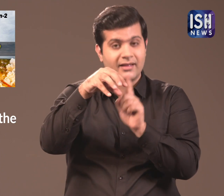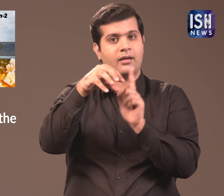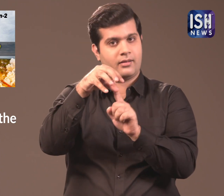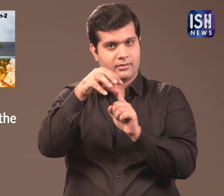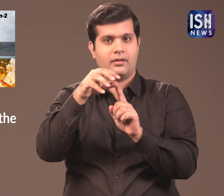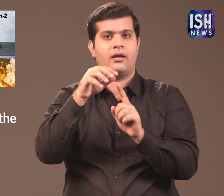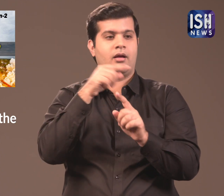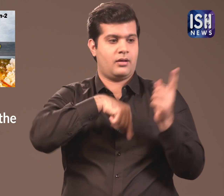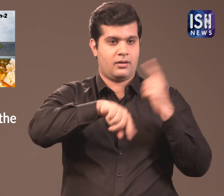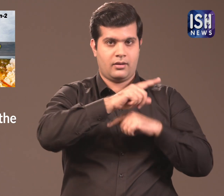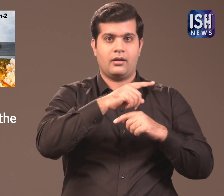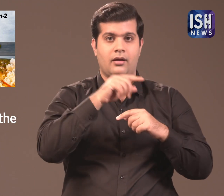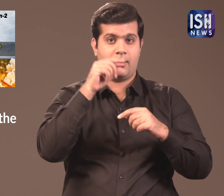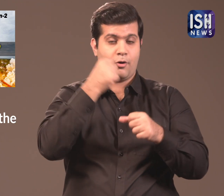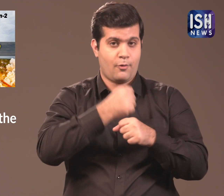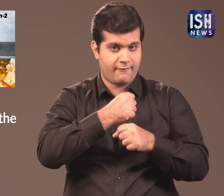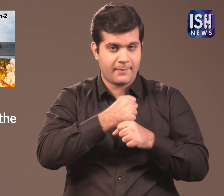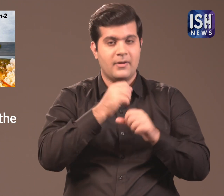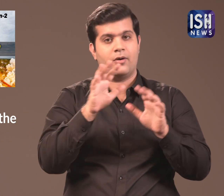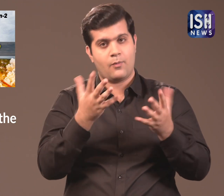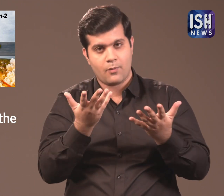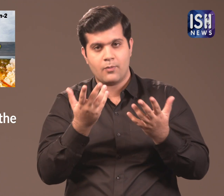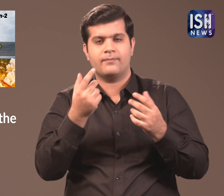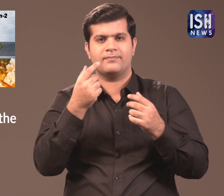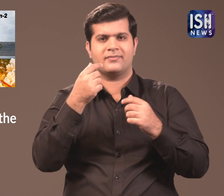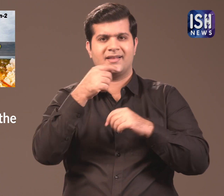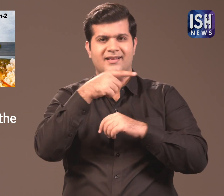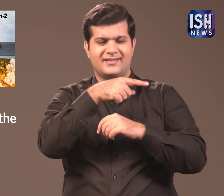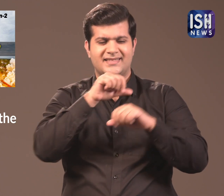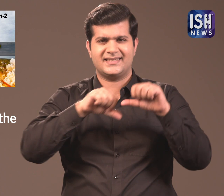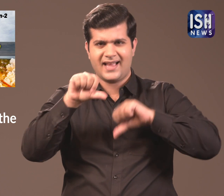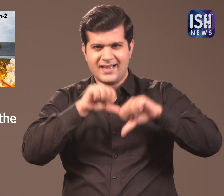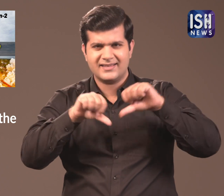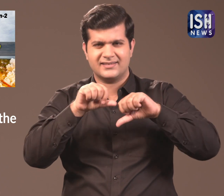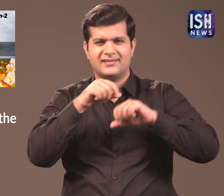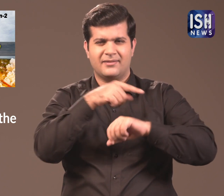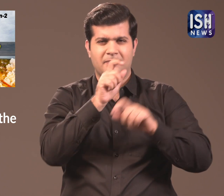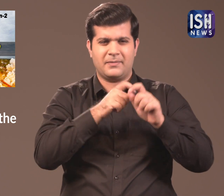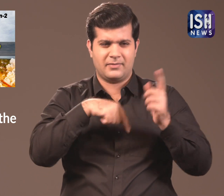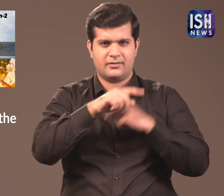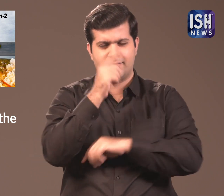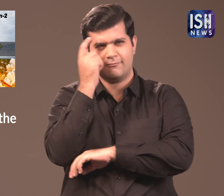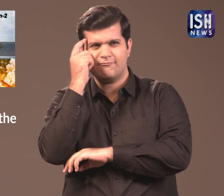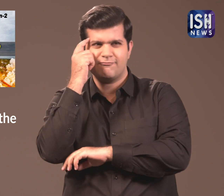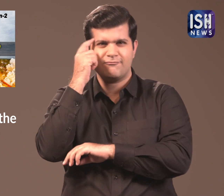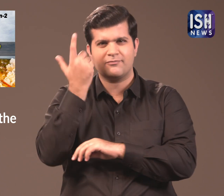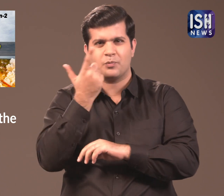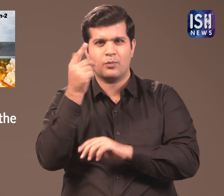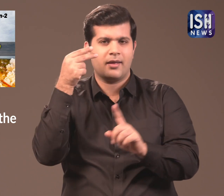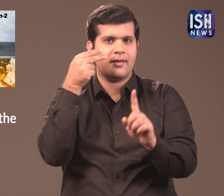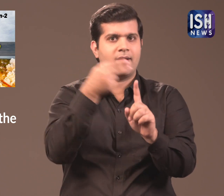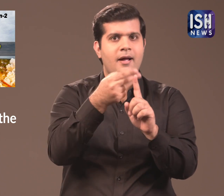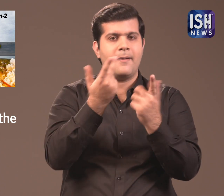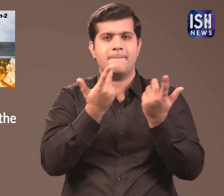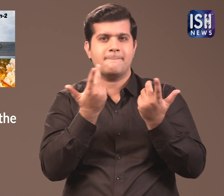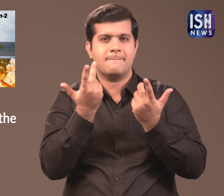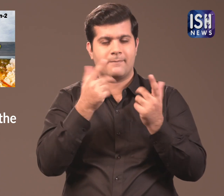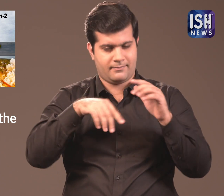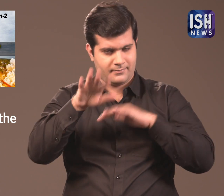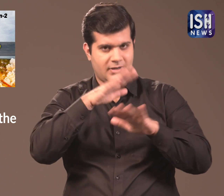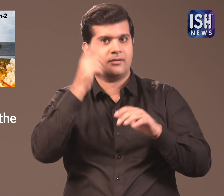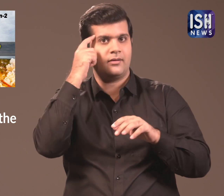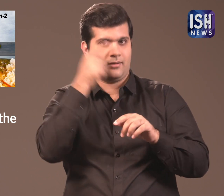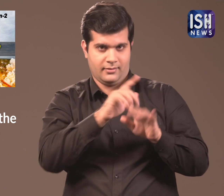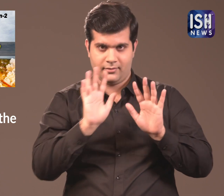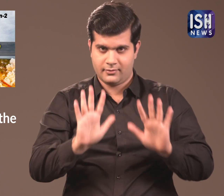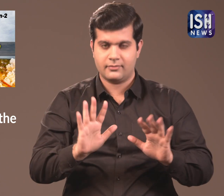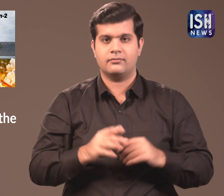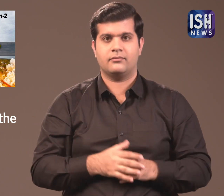Goverment and ISRO officials are now thinking of a name for the spot.